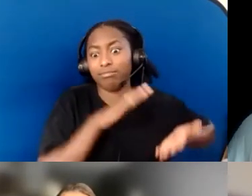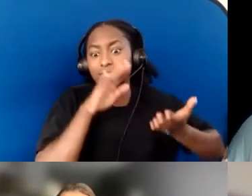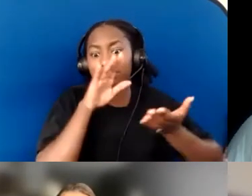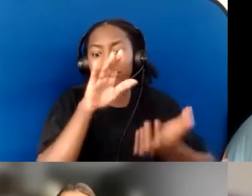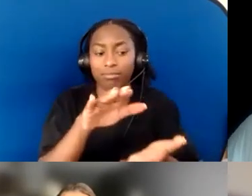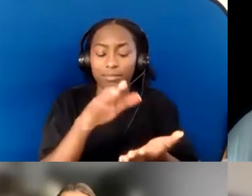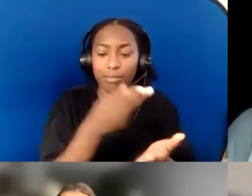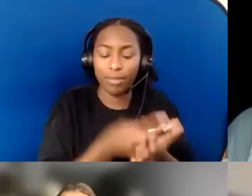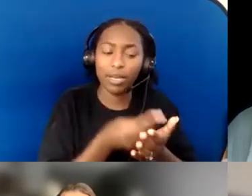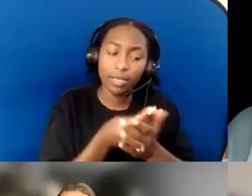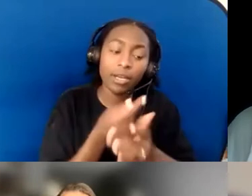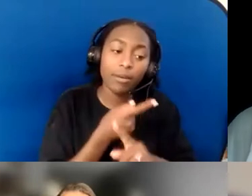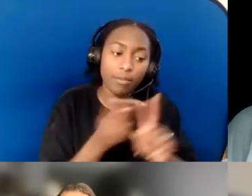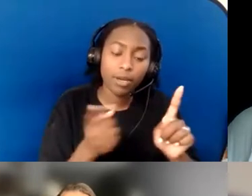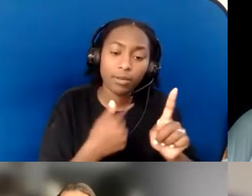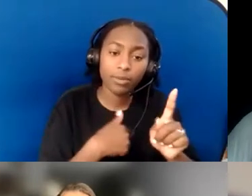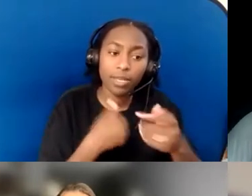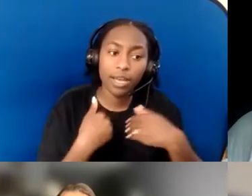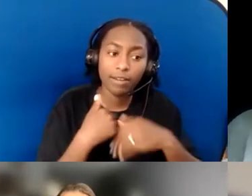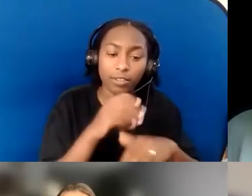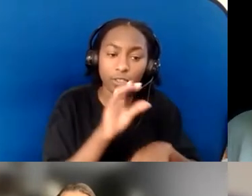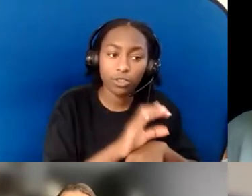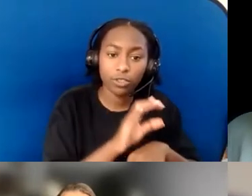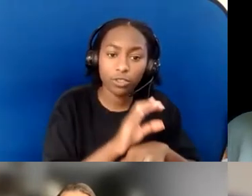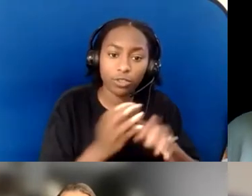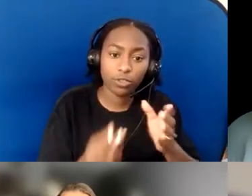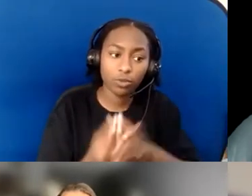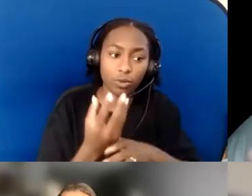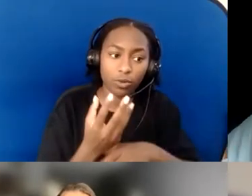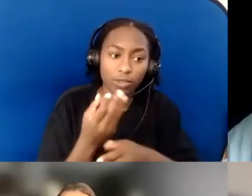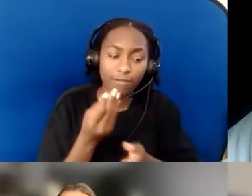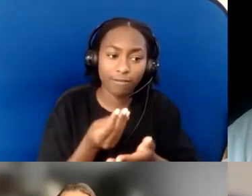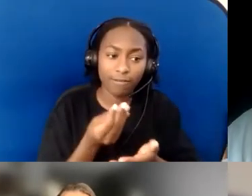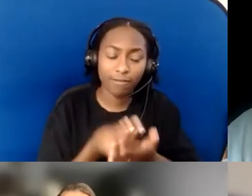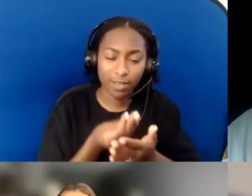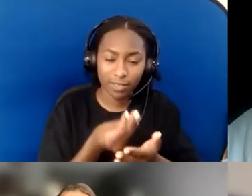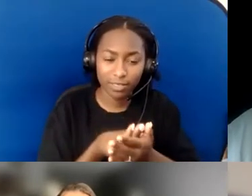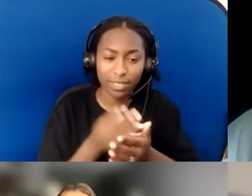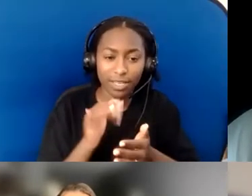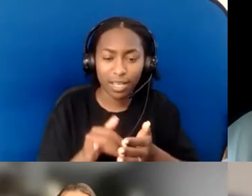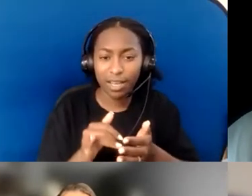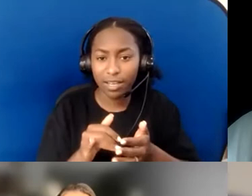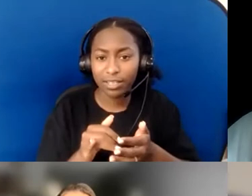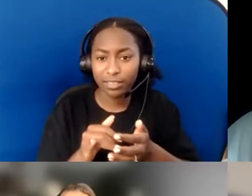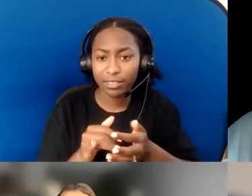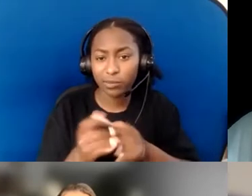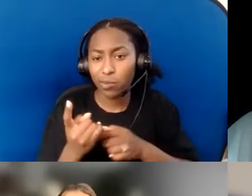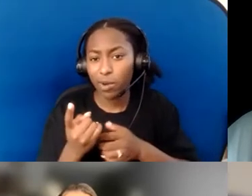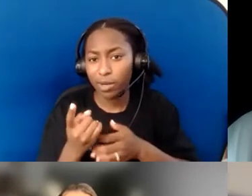We have the Church Growth Fund, which is an arm of the Reformed Church that allows you to apply for a loan